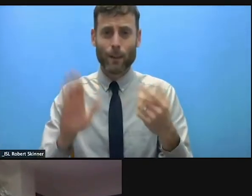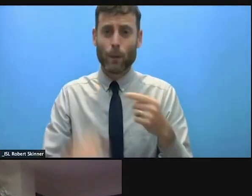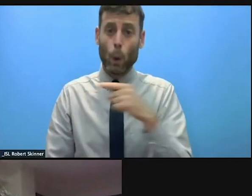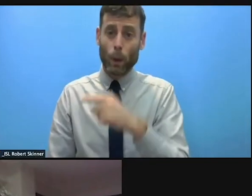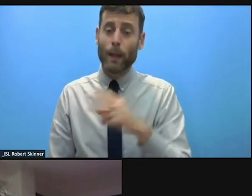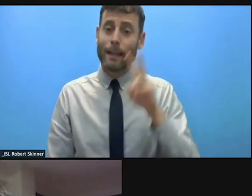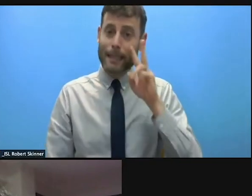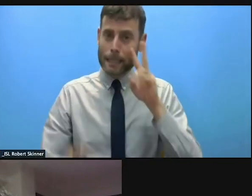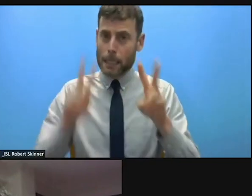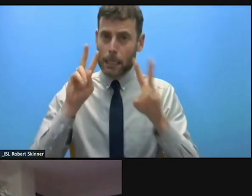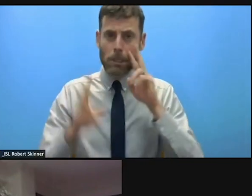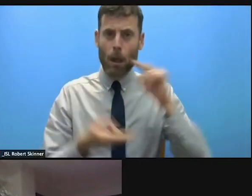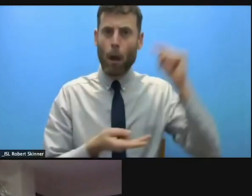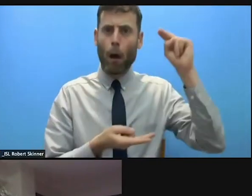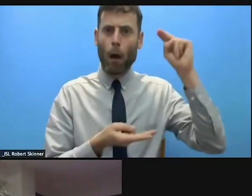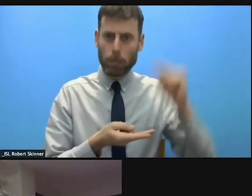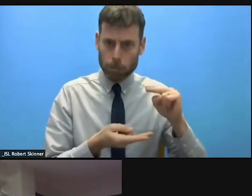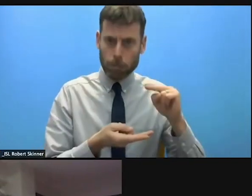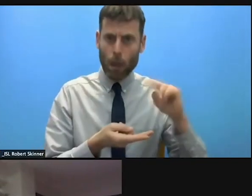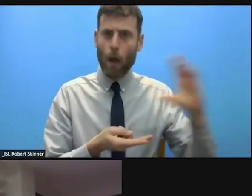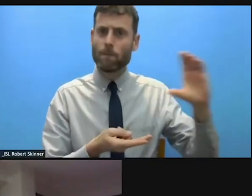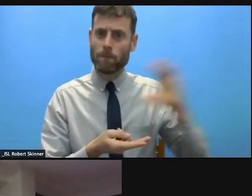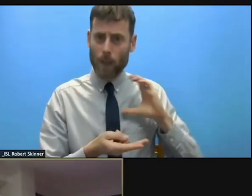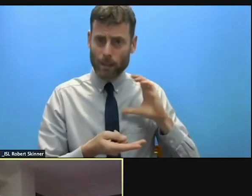areas that you've highlighted? >> CECELIA JIMENEZ DAMARY: